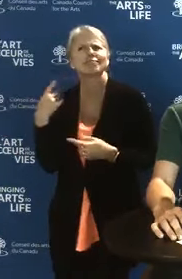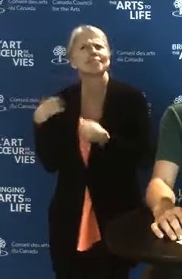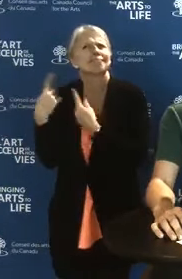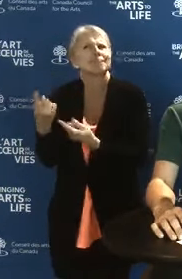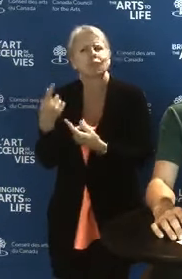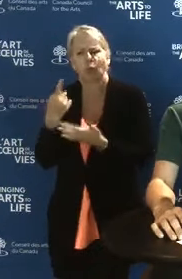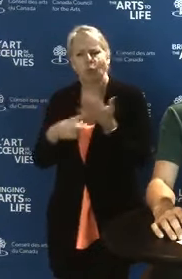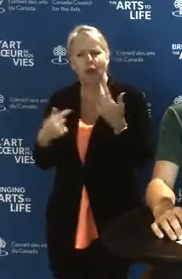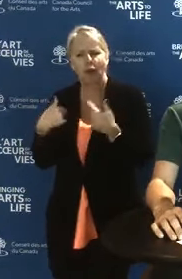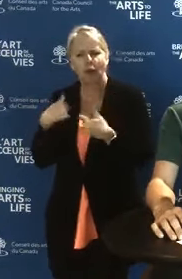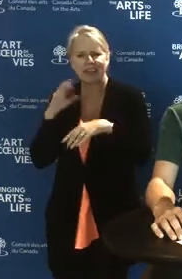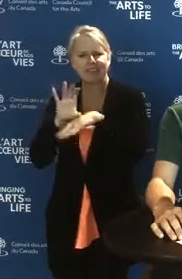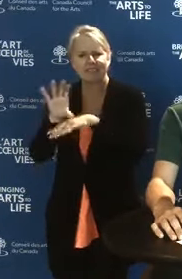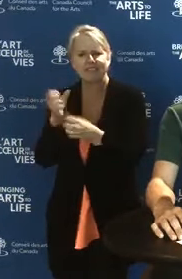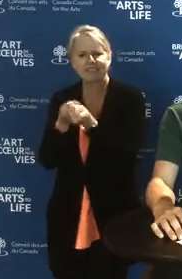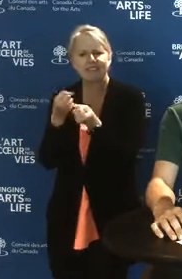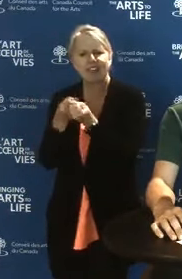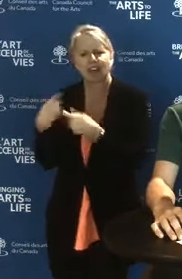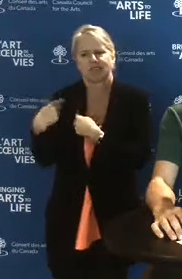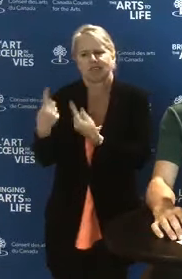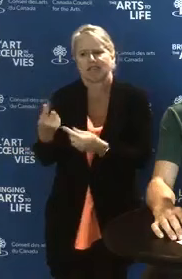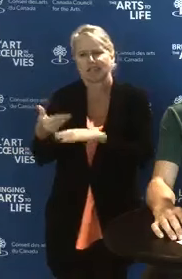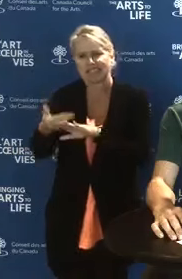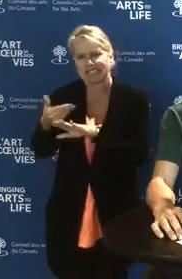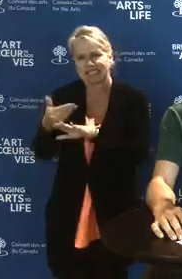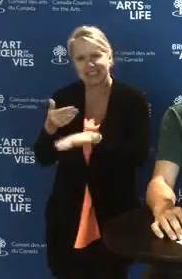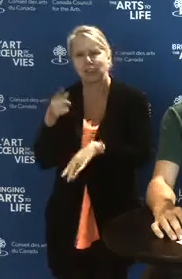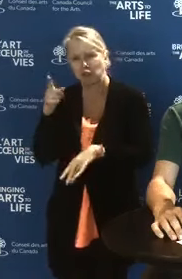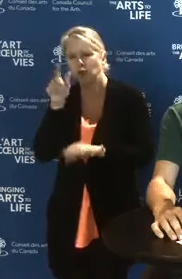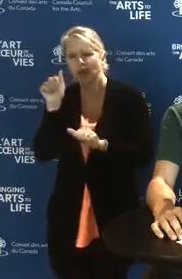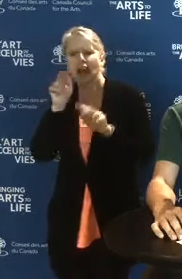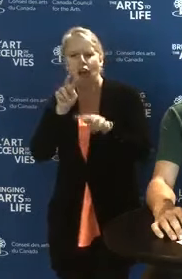you can look on our website for the published list of successful applications.